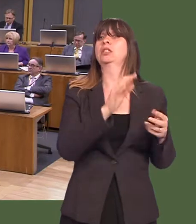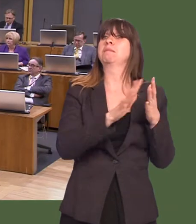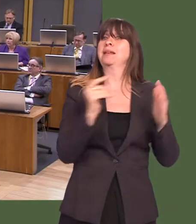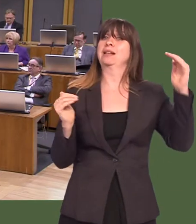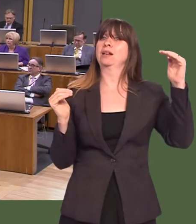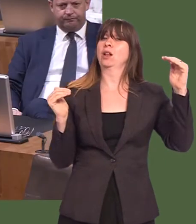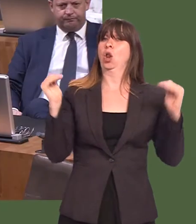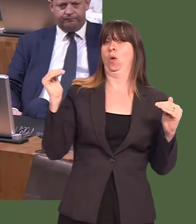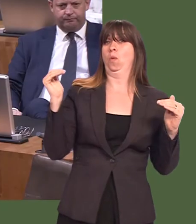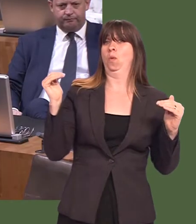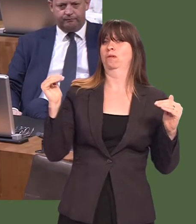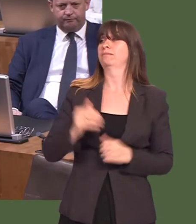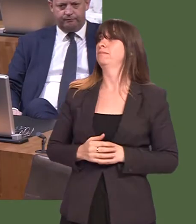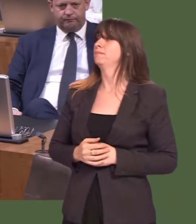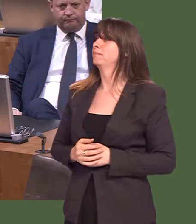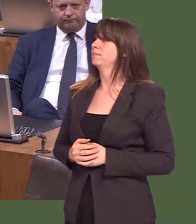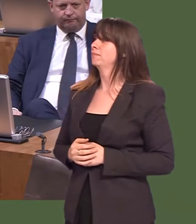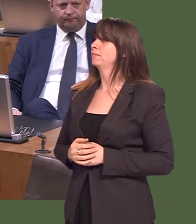per cent; they are lower in England.